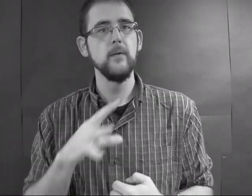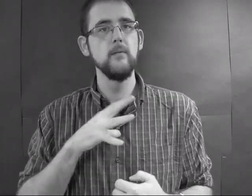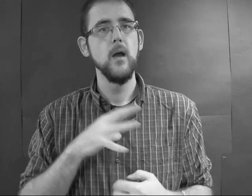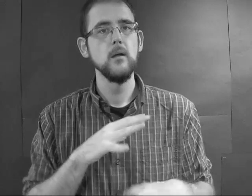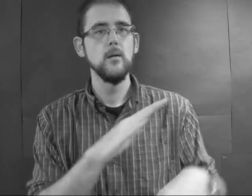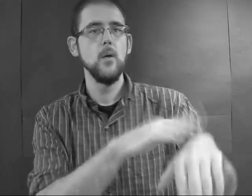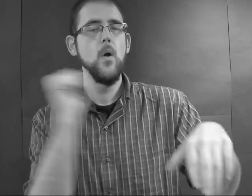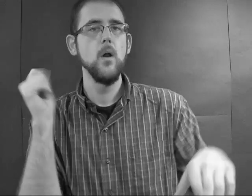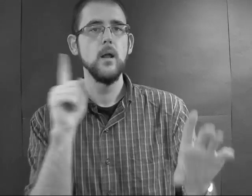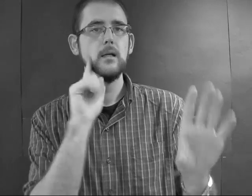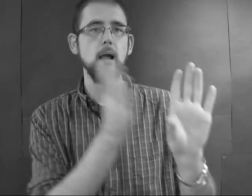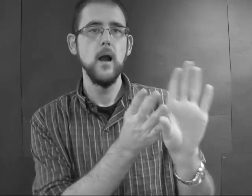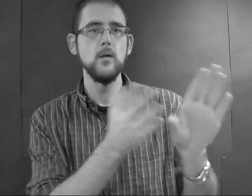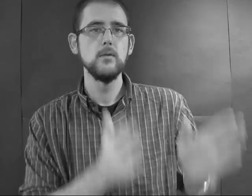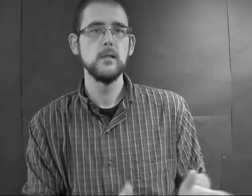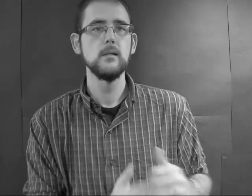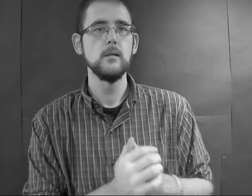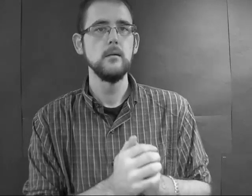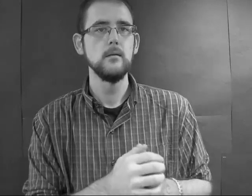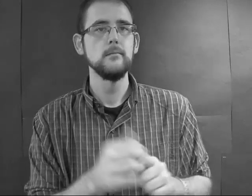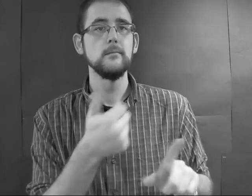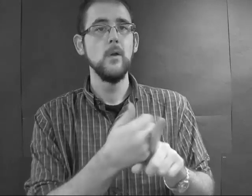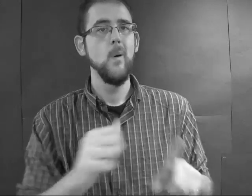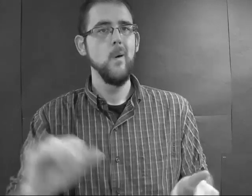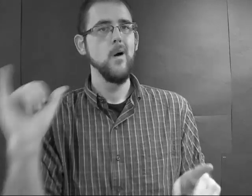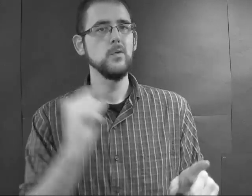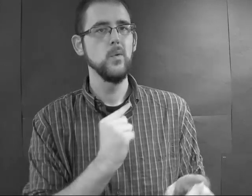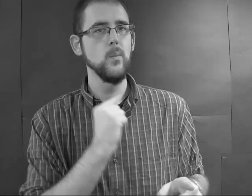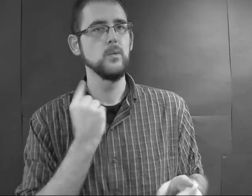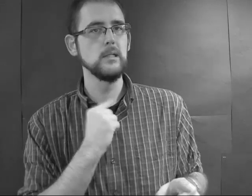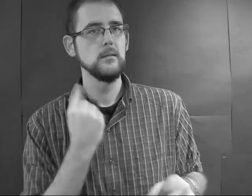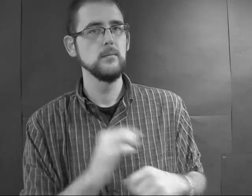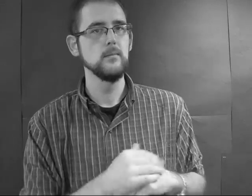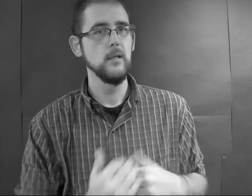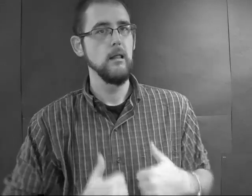So the mother calls a psychiatrist who's also a priest that lives on